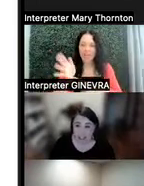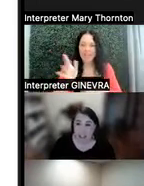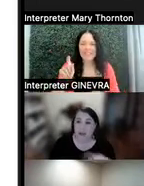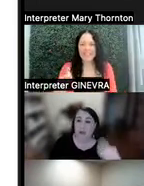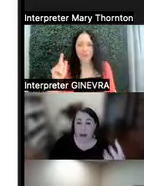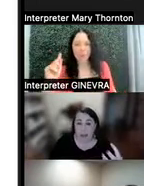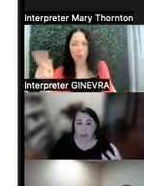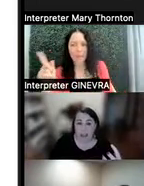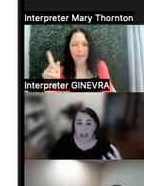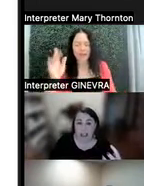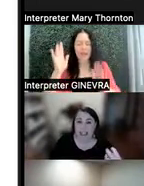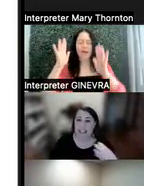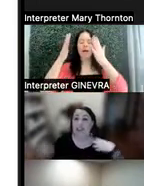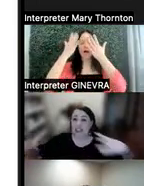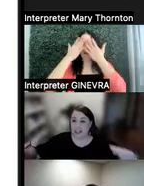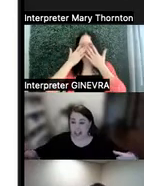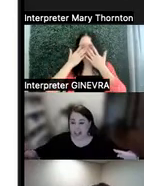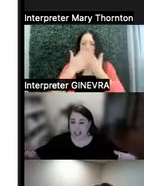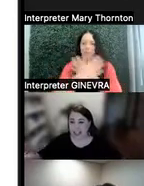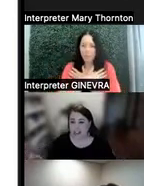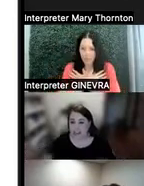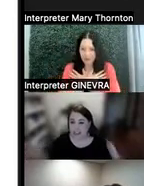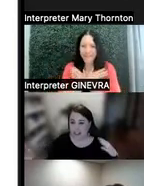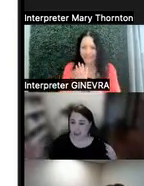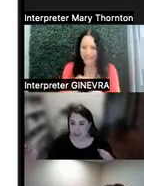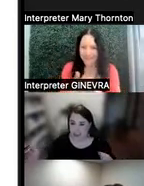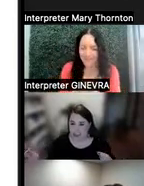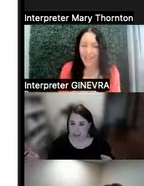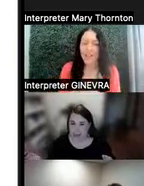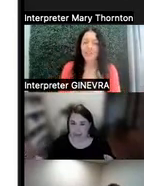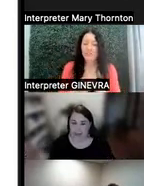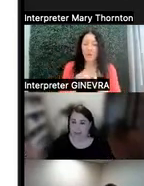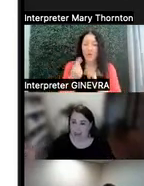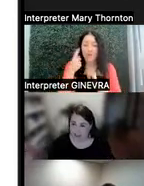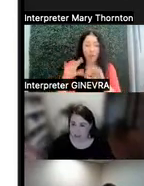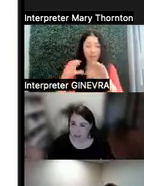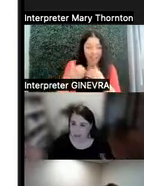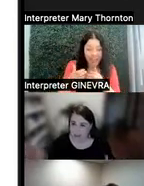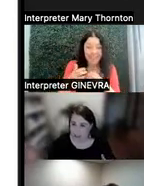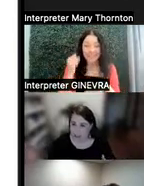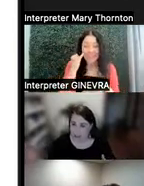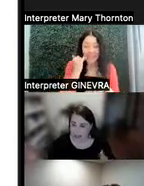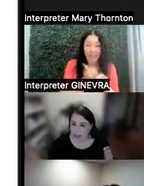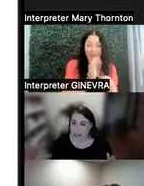So probably in teaching a class, if we took a one-minute break for every five minutes of this presentation,